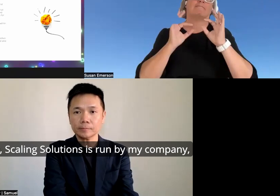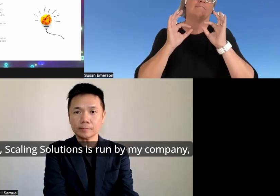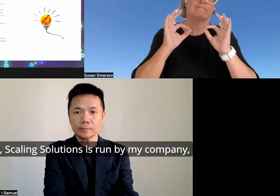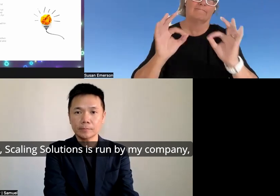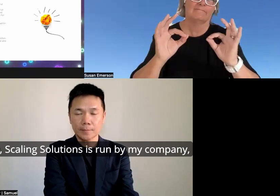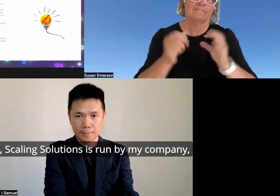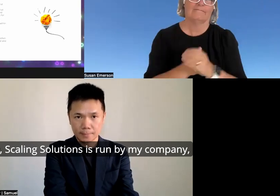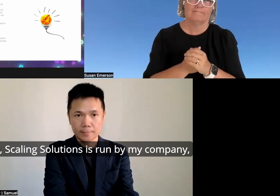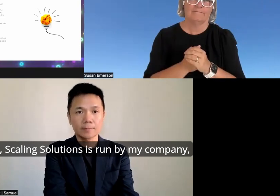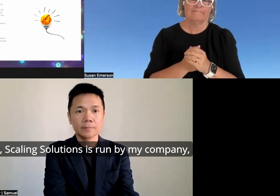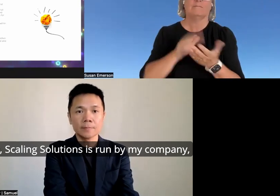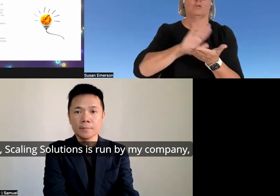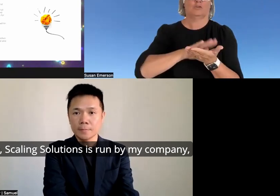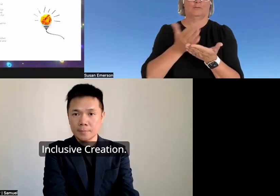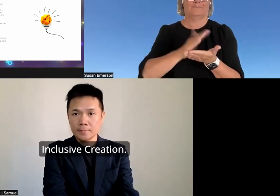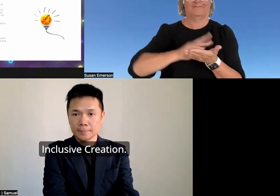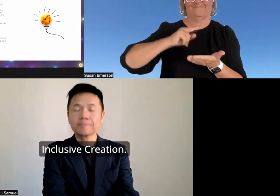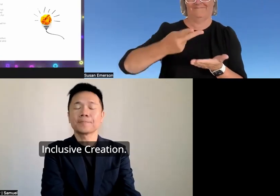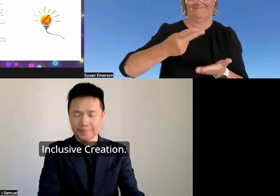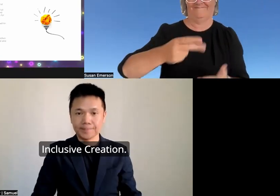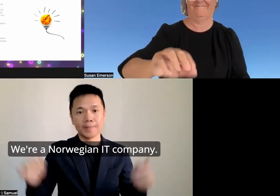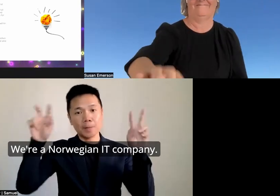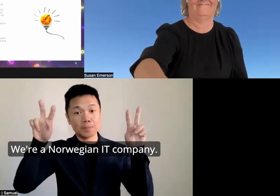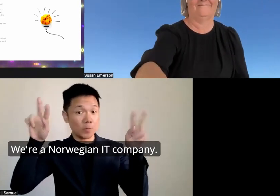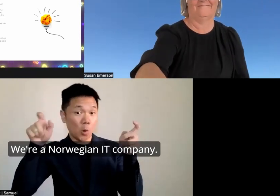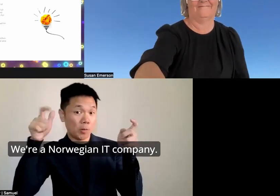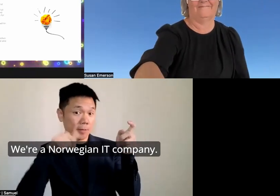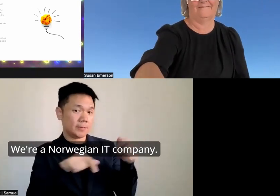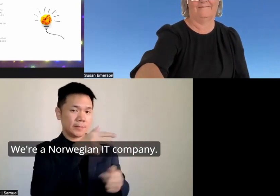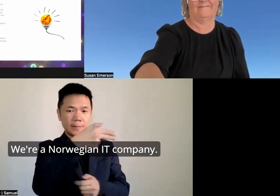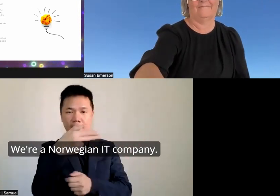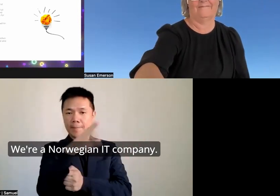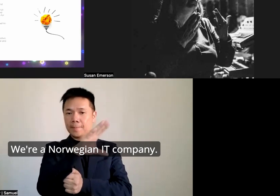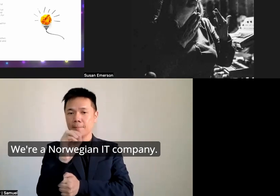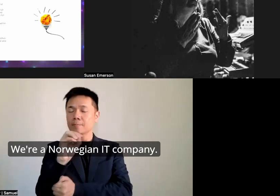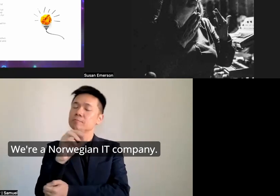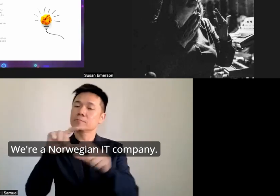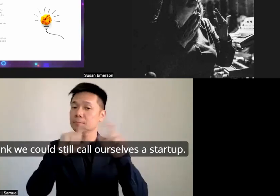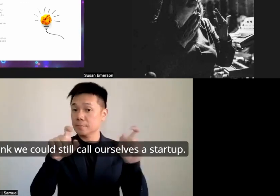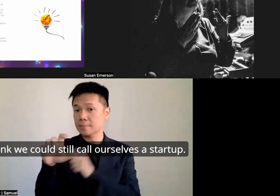scaling Solutions is run by my company inclusive creation we're a Norwegian uh IT company I think